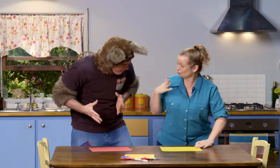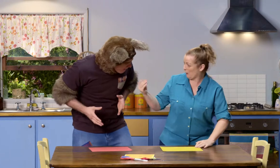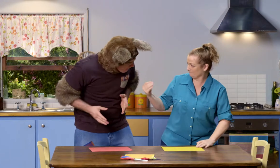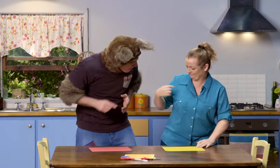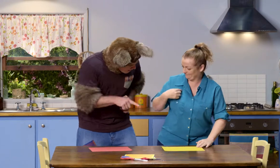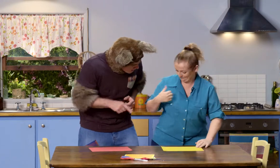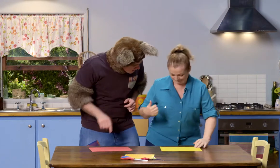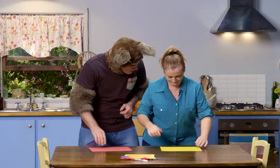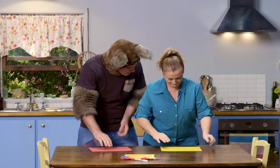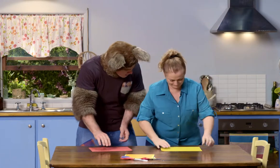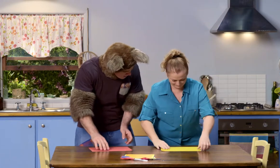You copy me. Alright.